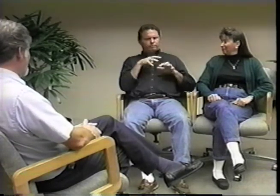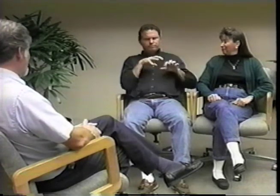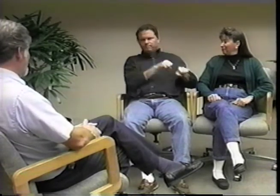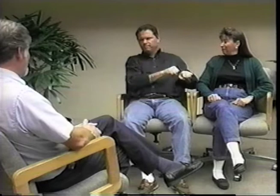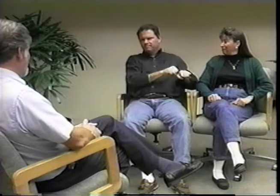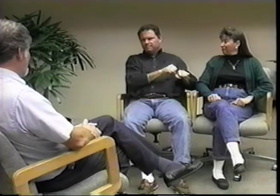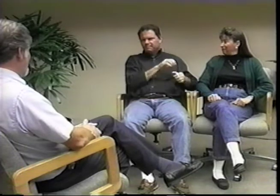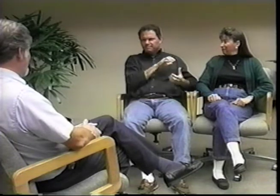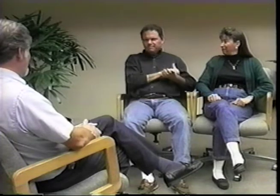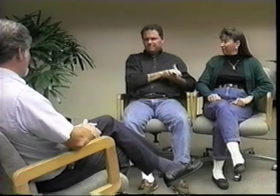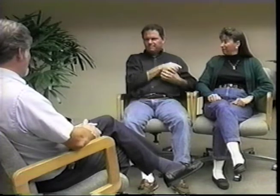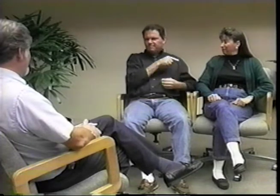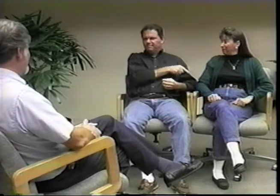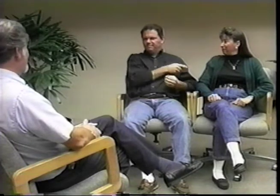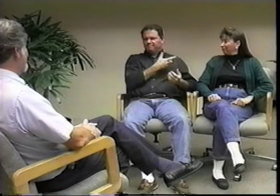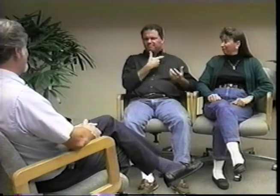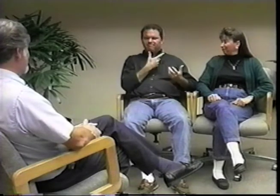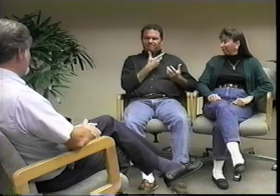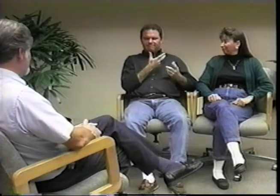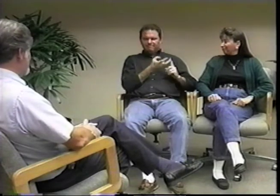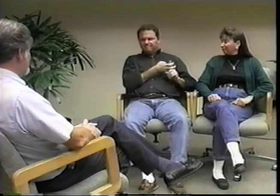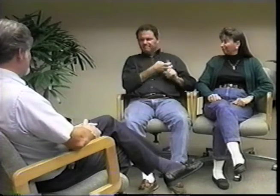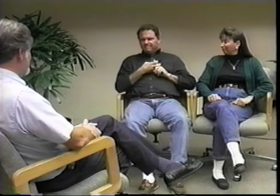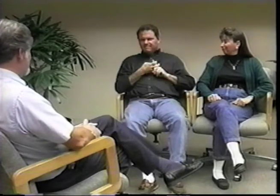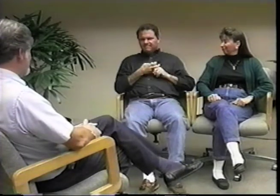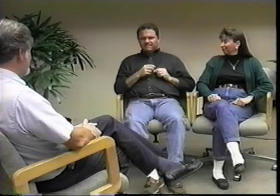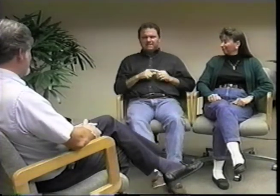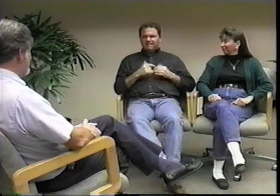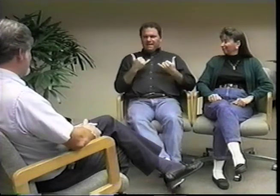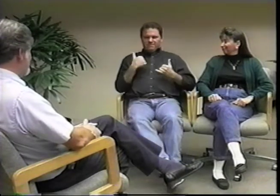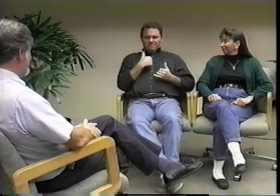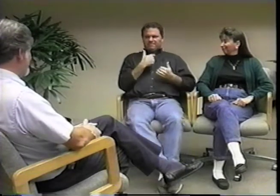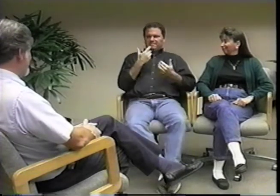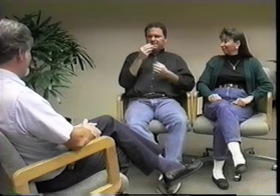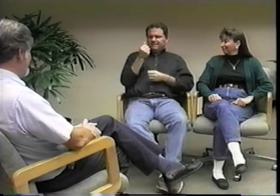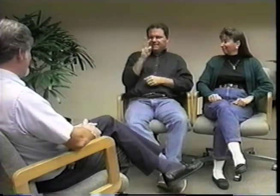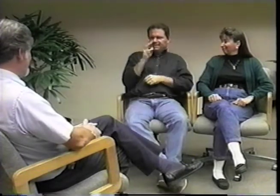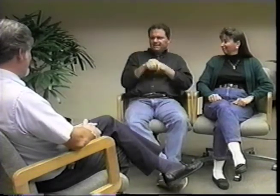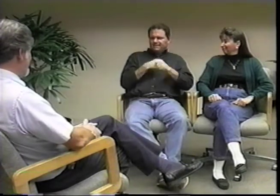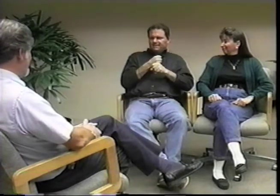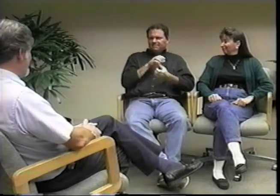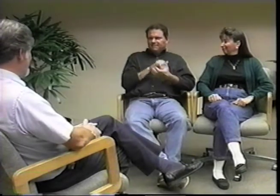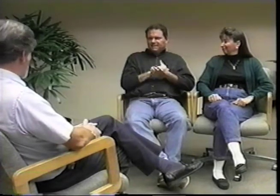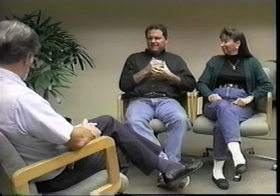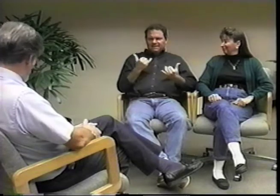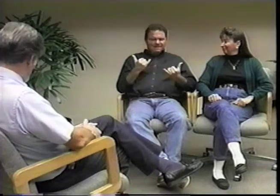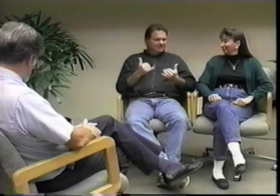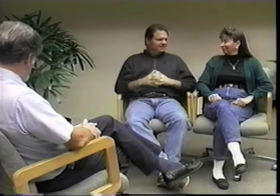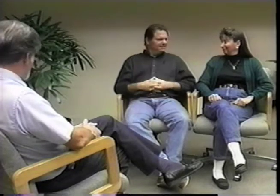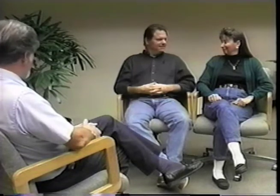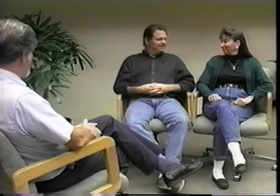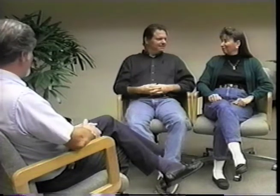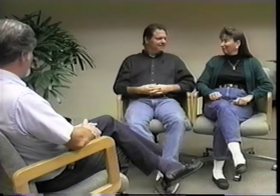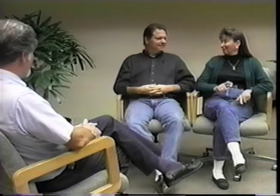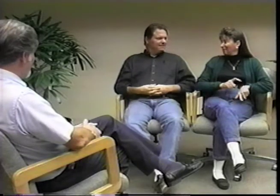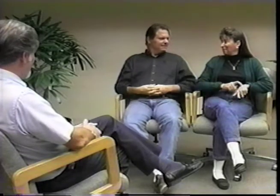so I knew I better marry her while I had the chance. We've been together for sixteen years now.